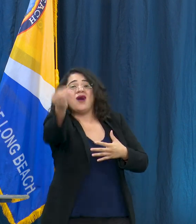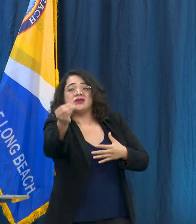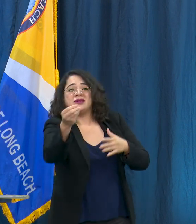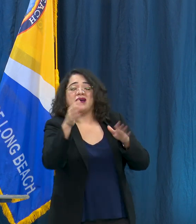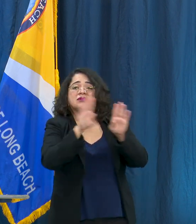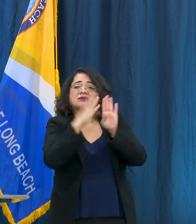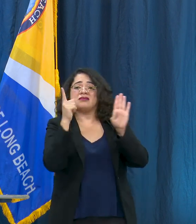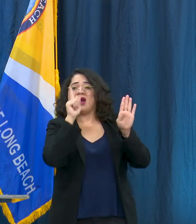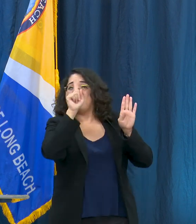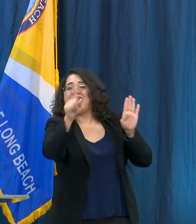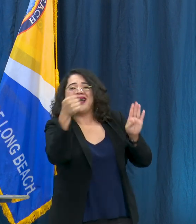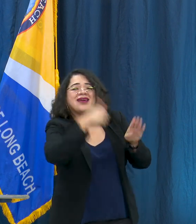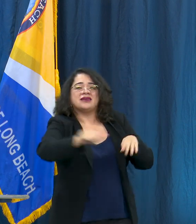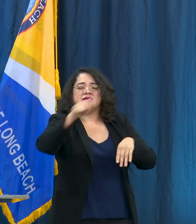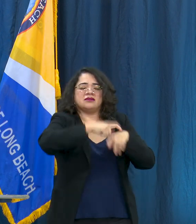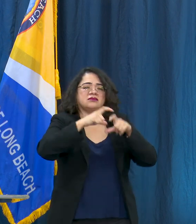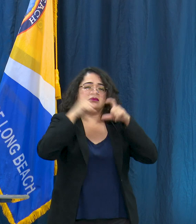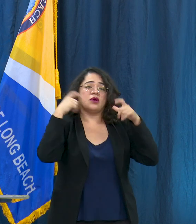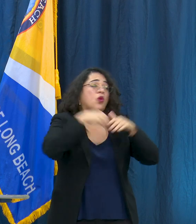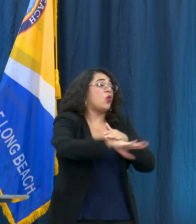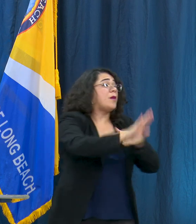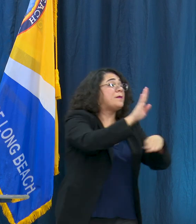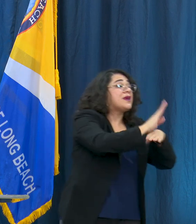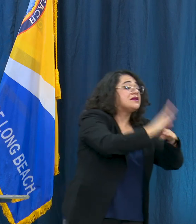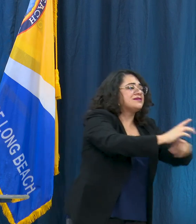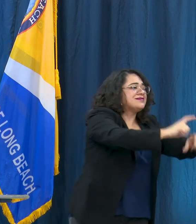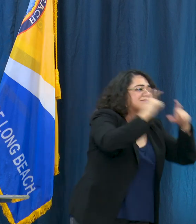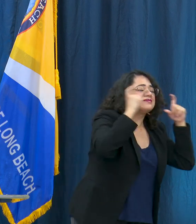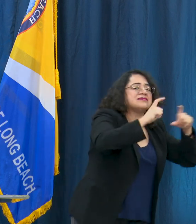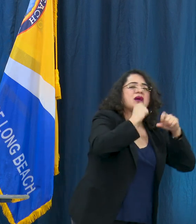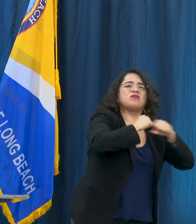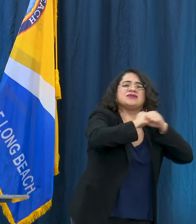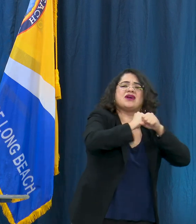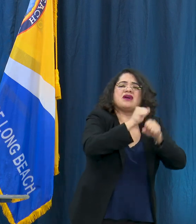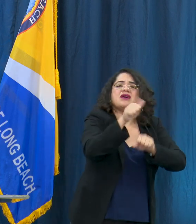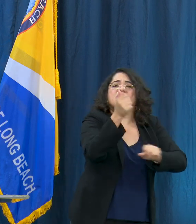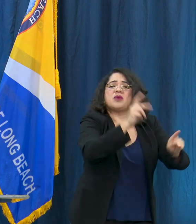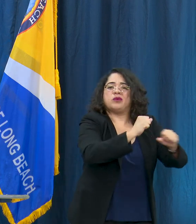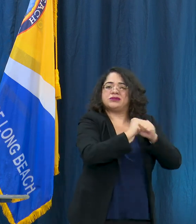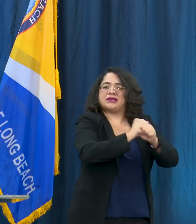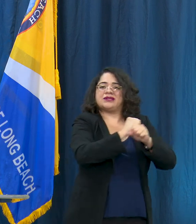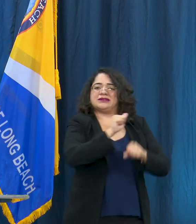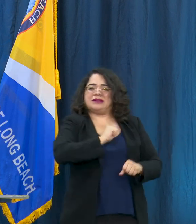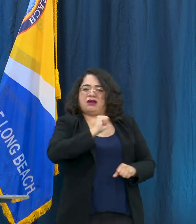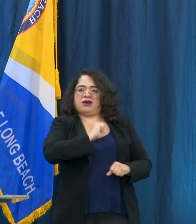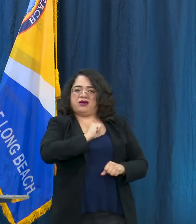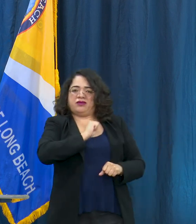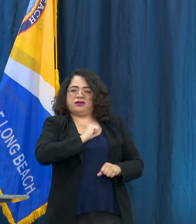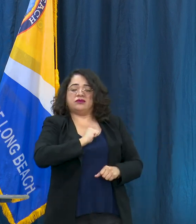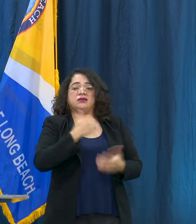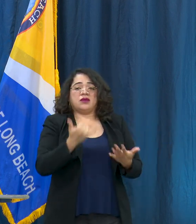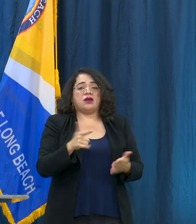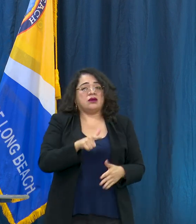order. Keep everyone safe and our most vulnerable people protected. So with that let me turn this over to Kelly Colopy who is our Director of the Health